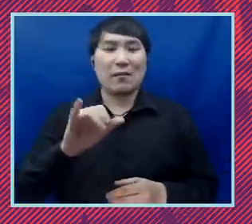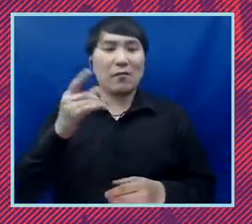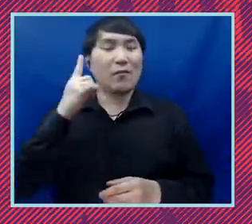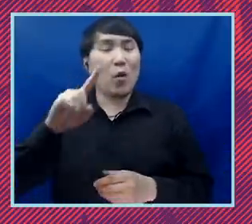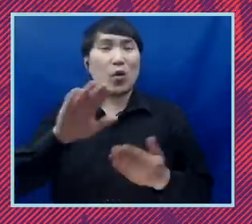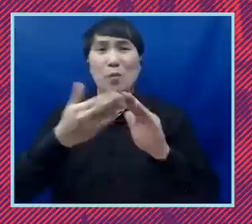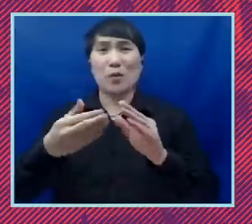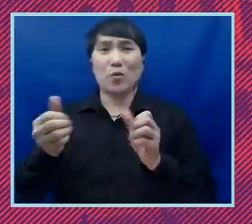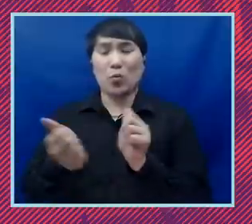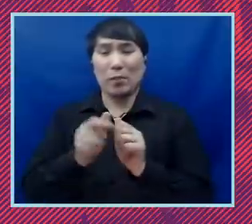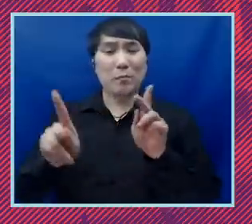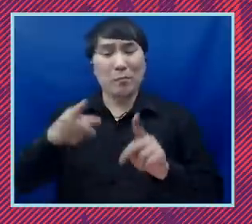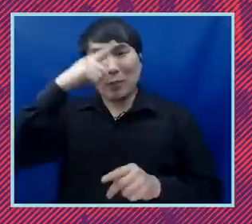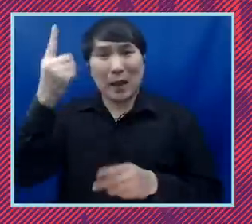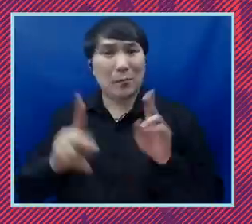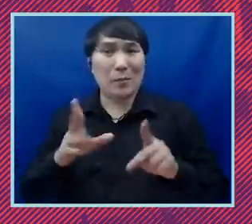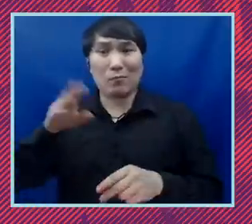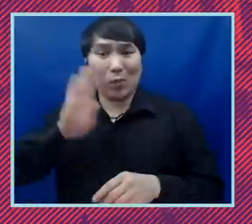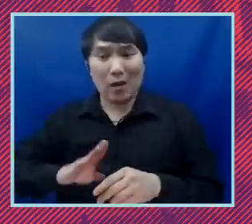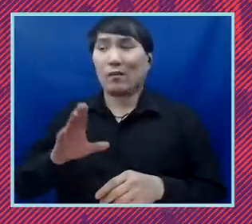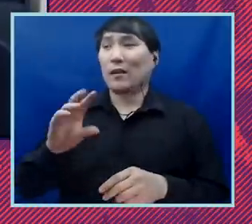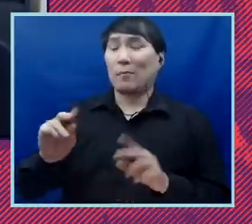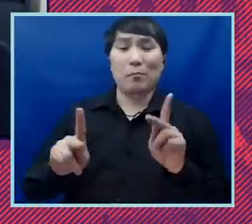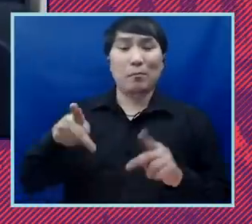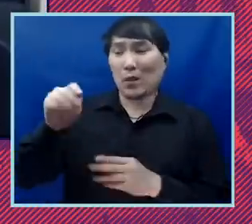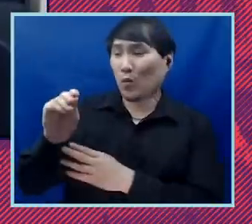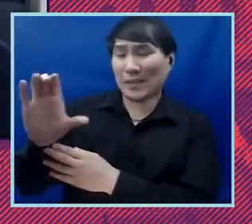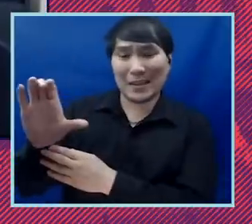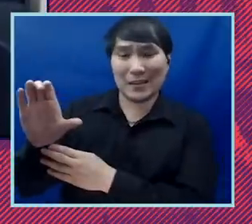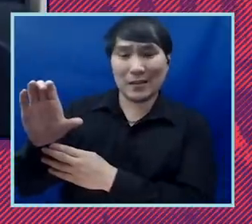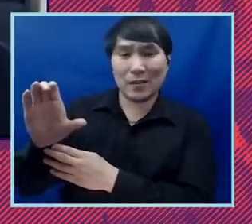the work is and will be intersectional. It's going to include protecting and expanding the